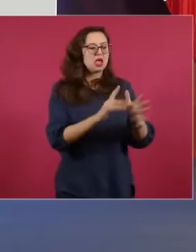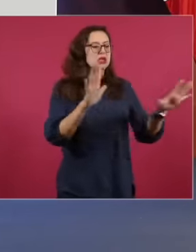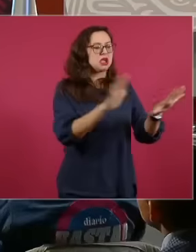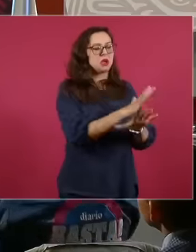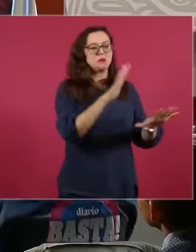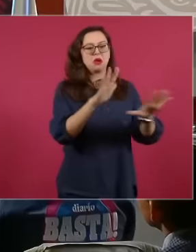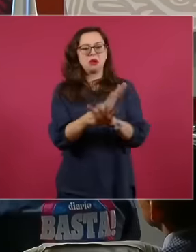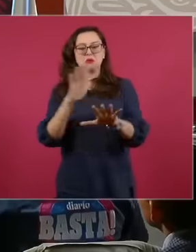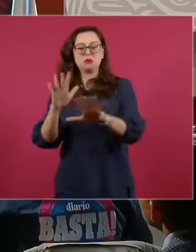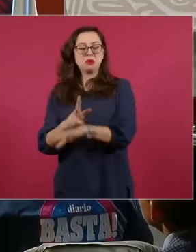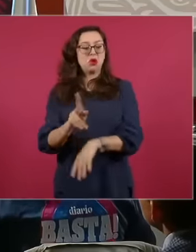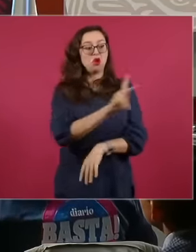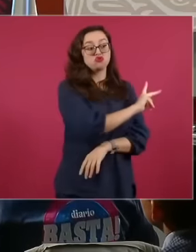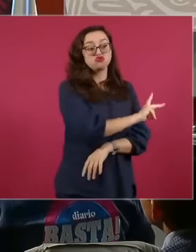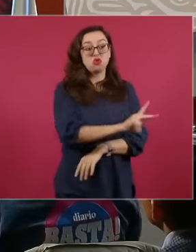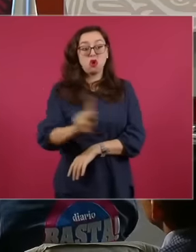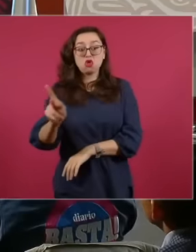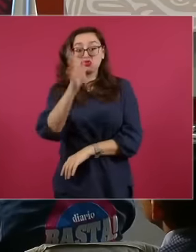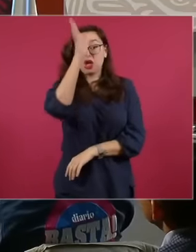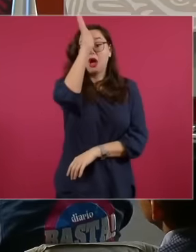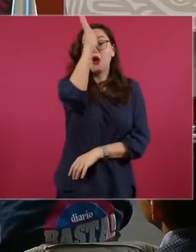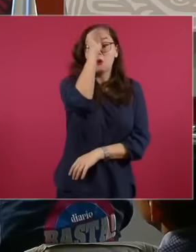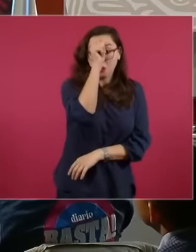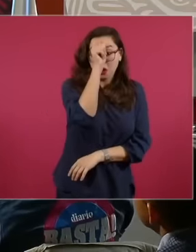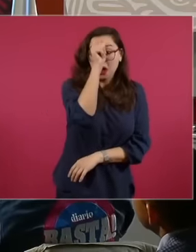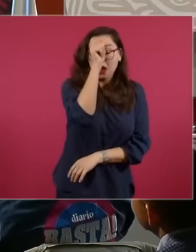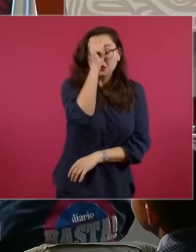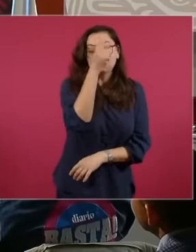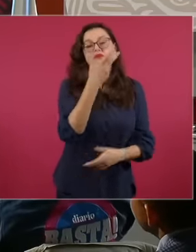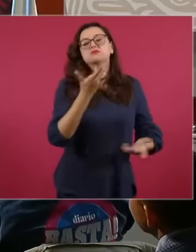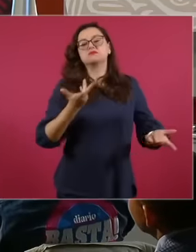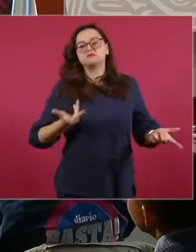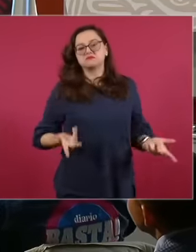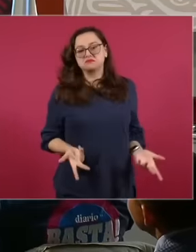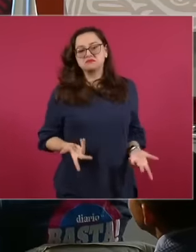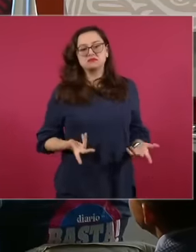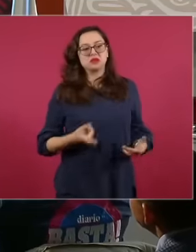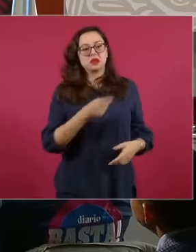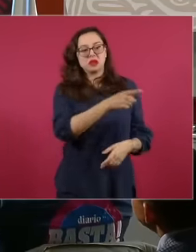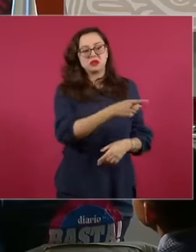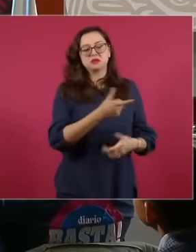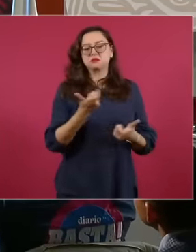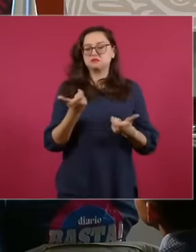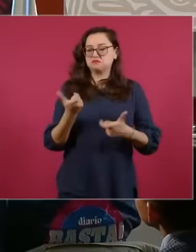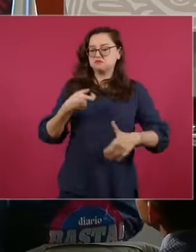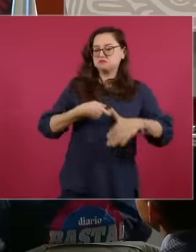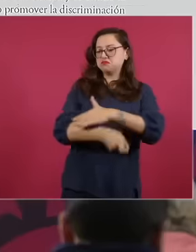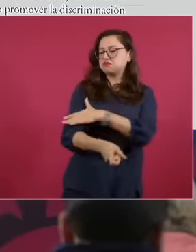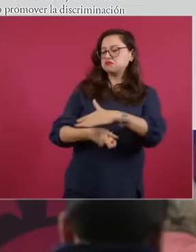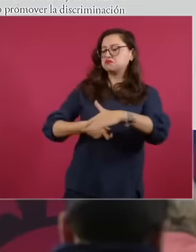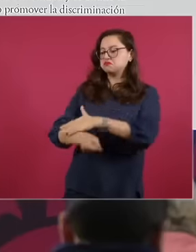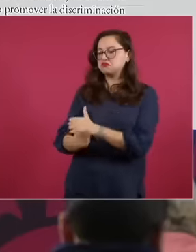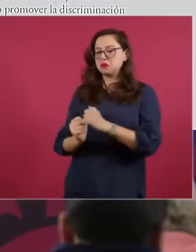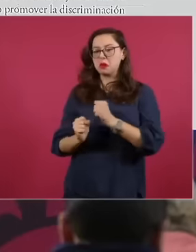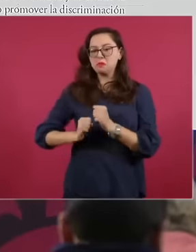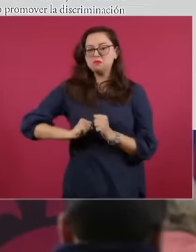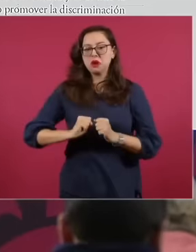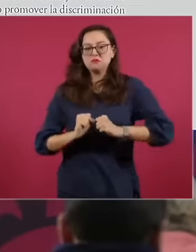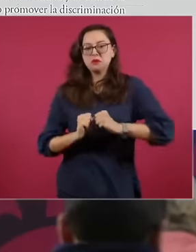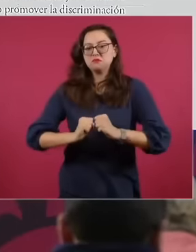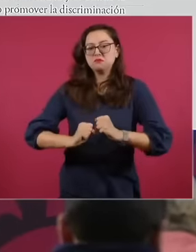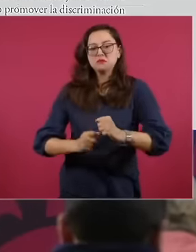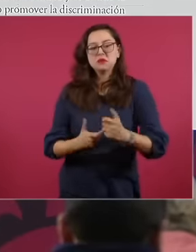in the sense that political influence peddlers demanded, officials and